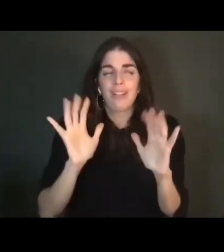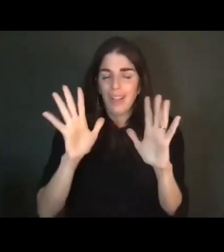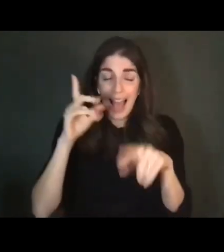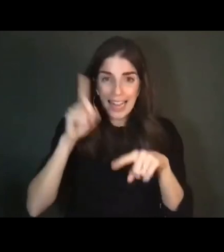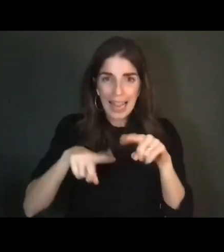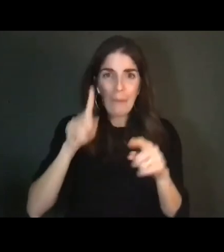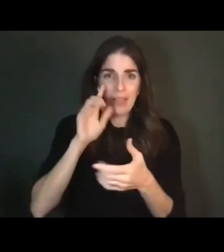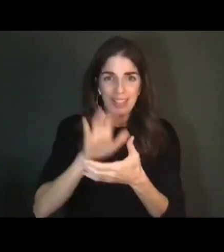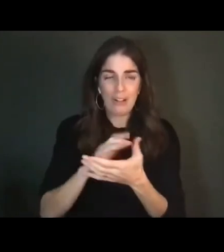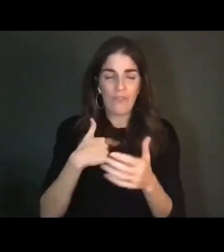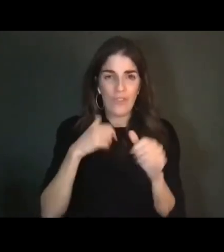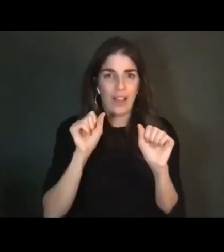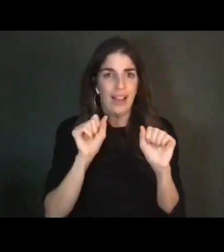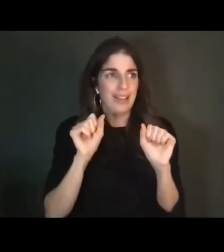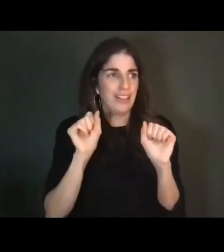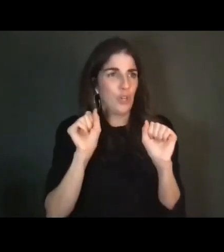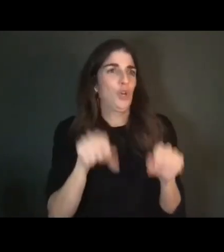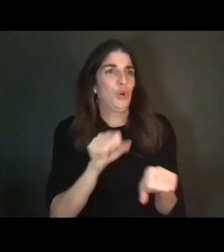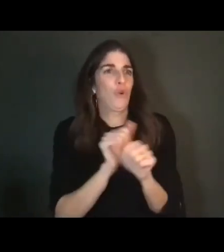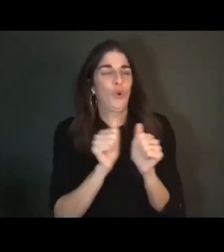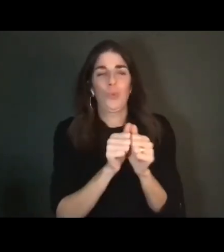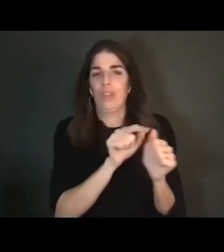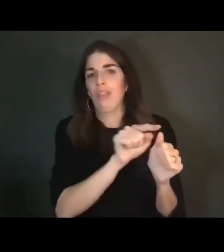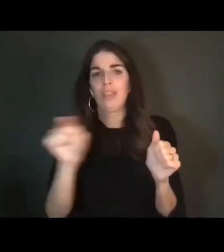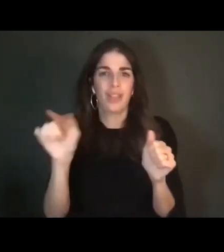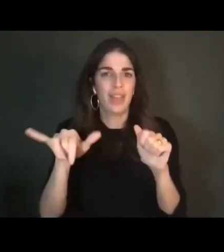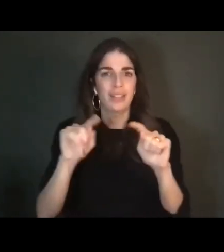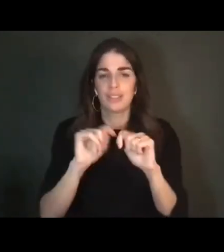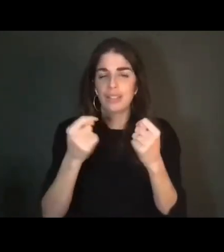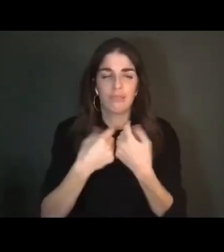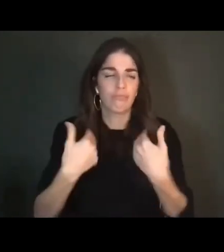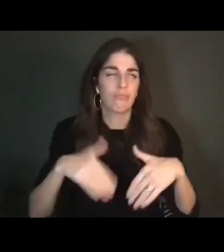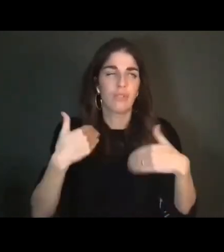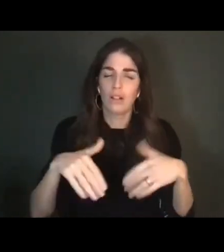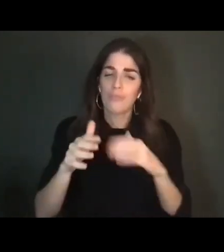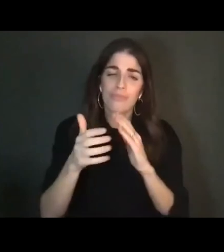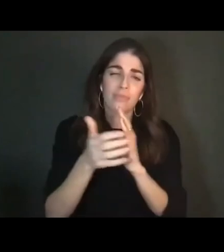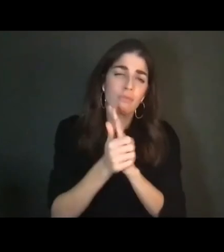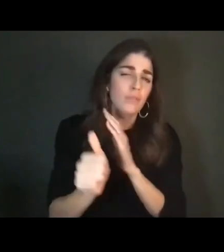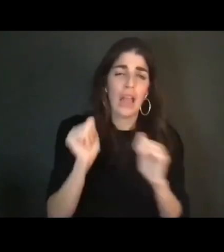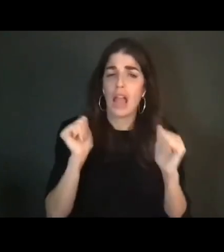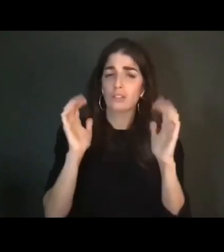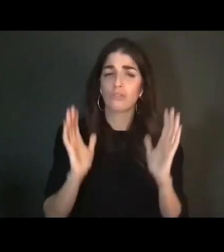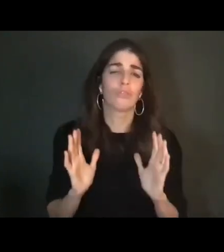with such a -- with a team of immensely talented actors that bring this script to life. So